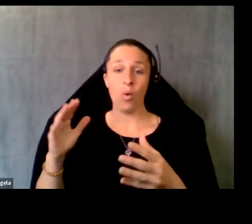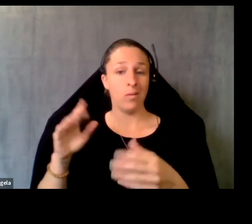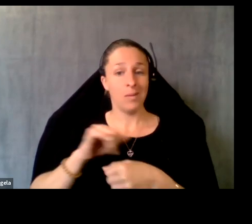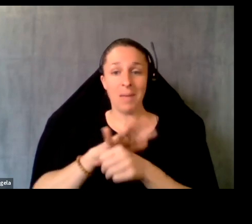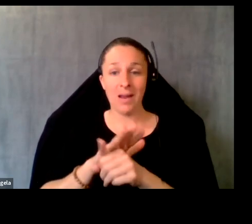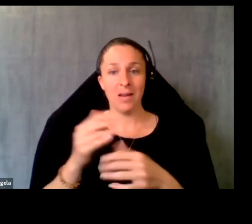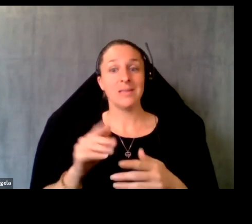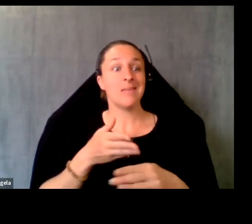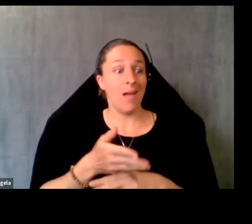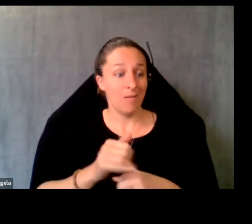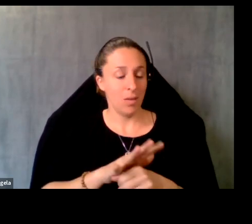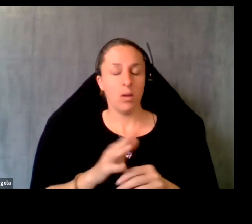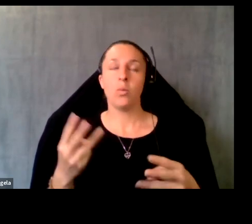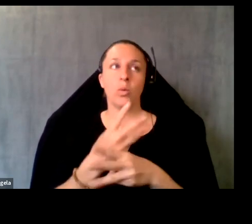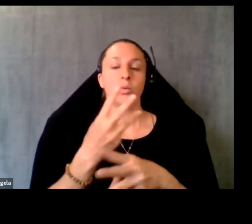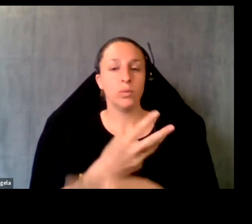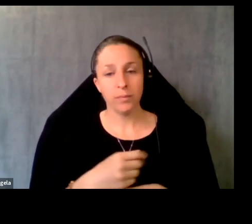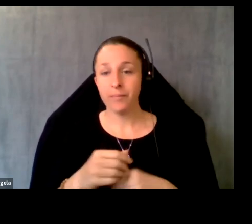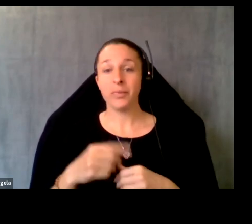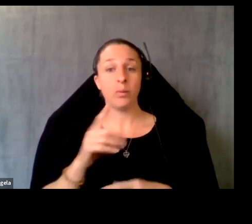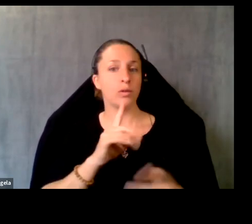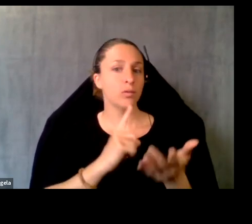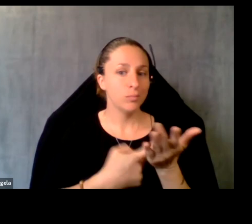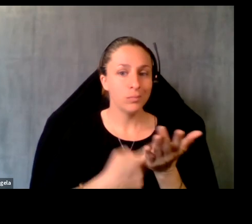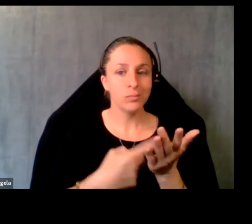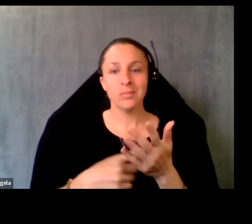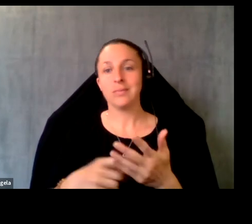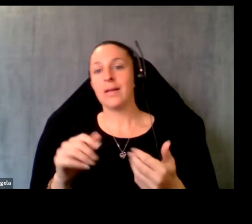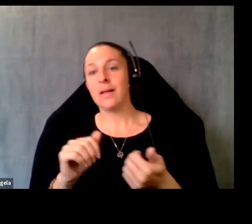the pandemic. When we talk about, we talk a lot about social determinants of health, and